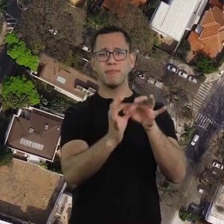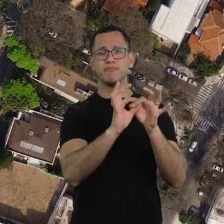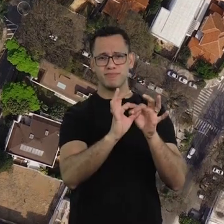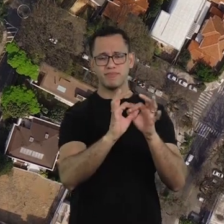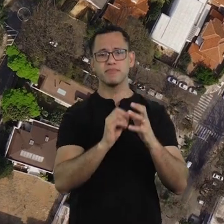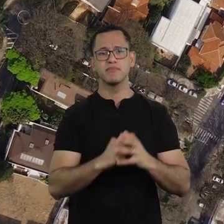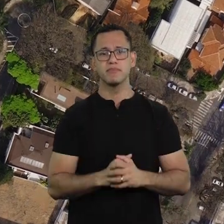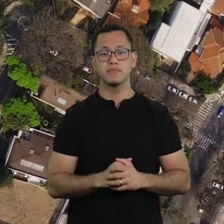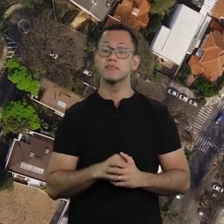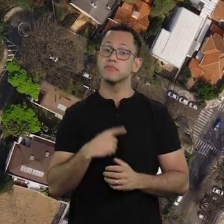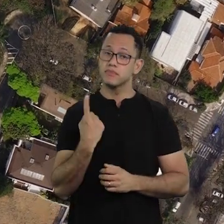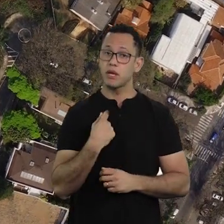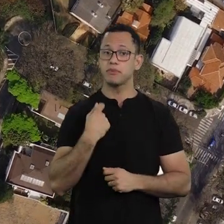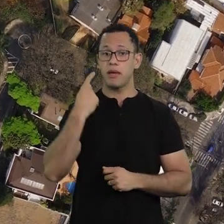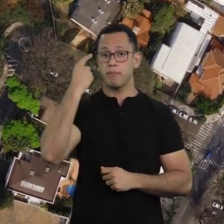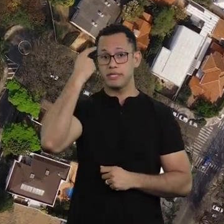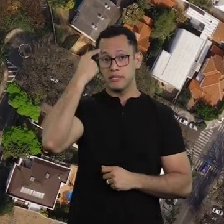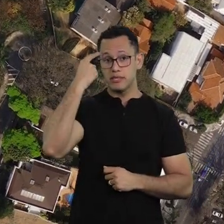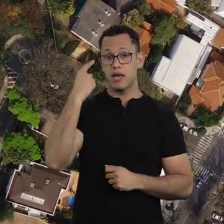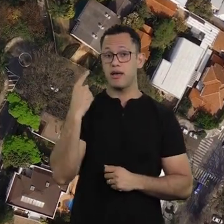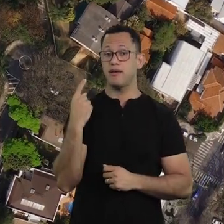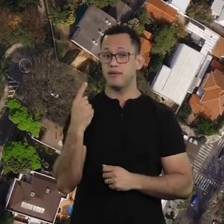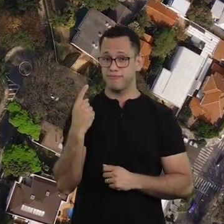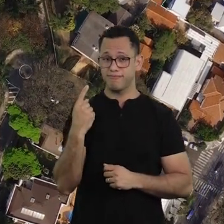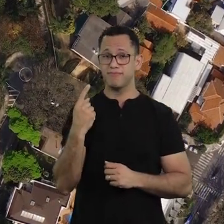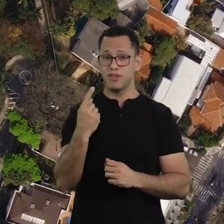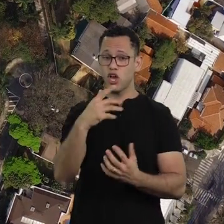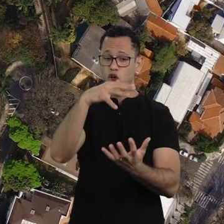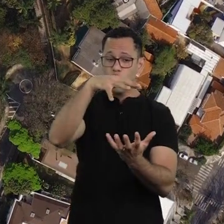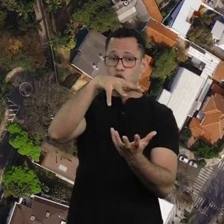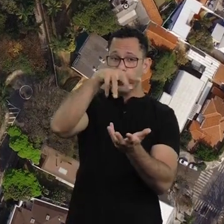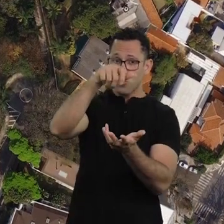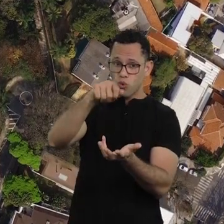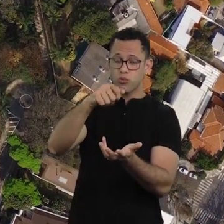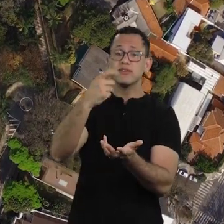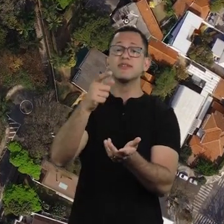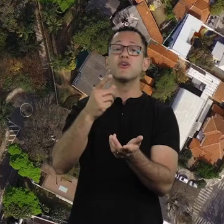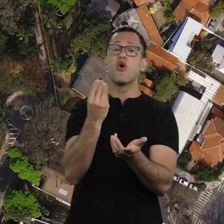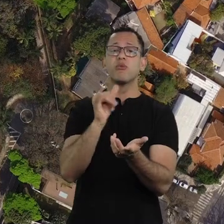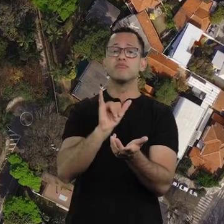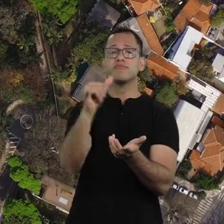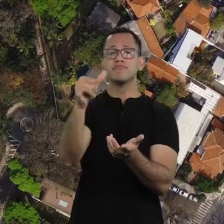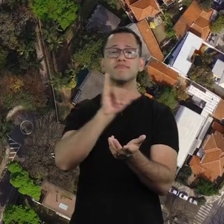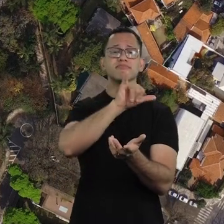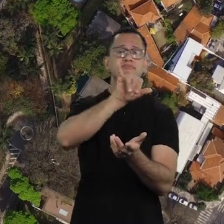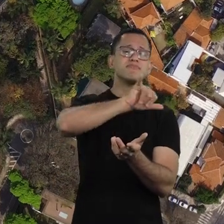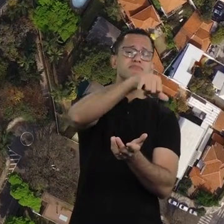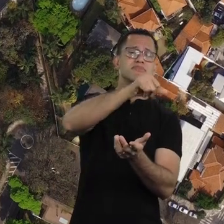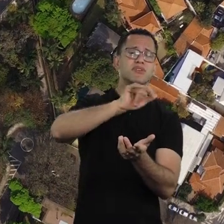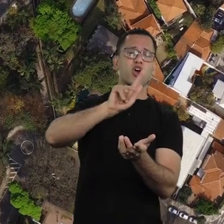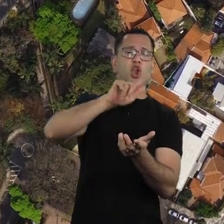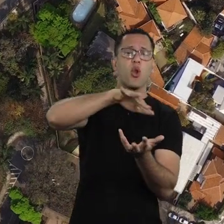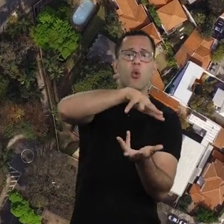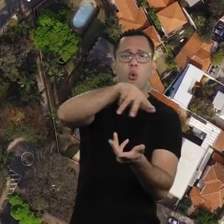carefully about the idea of globe and globalization.